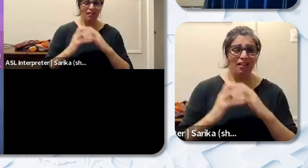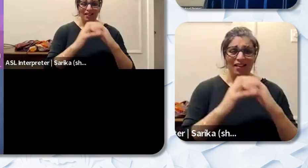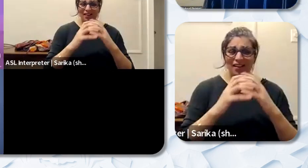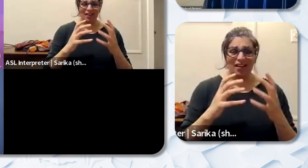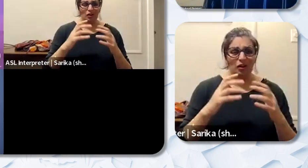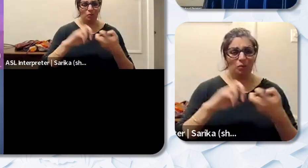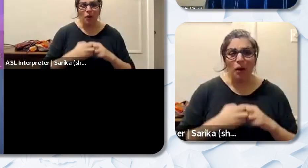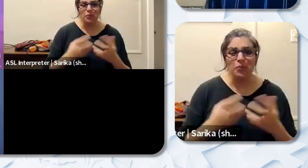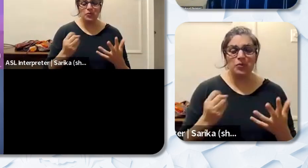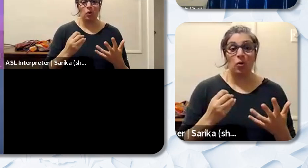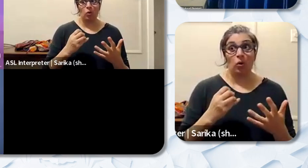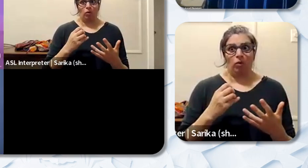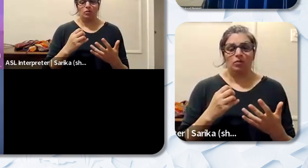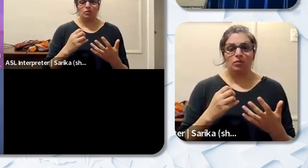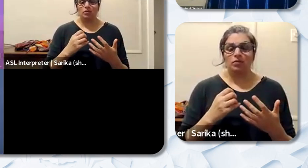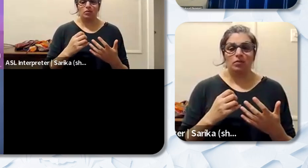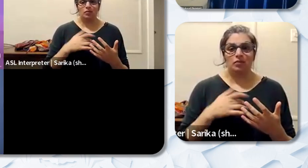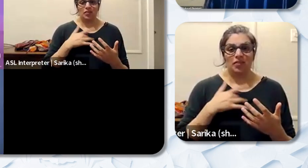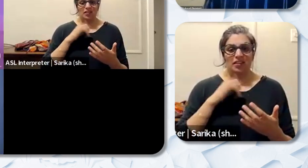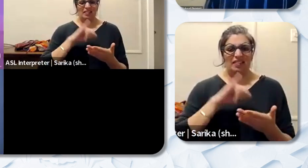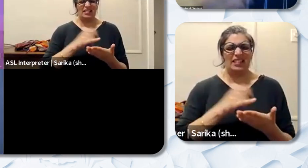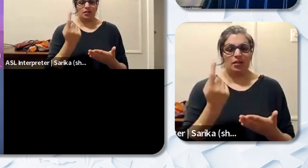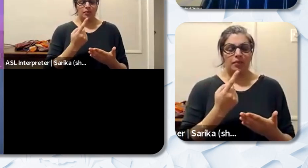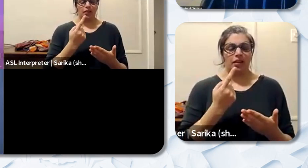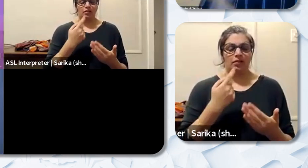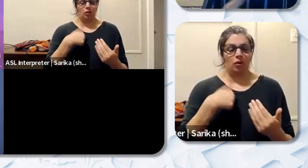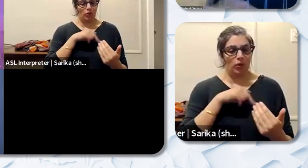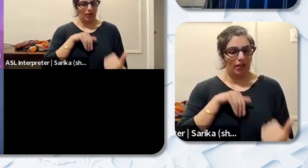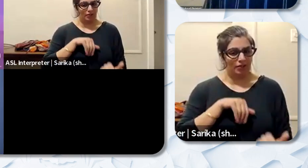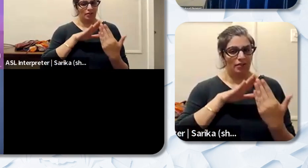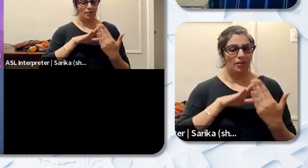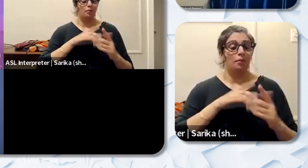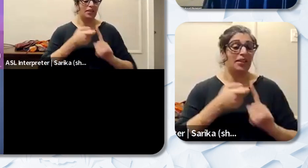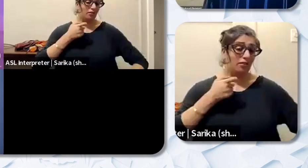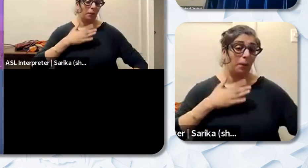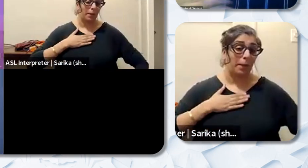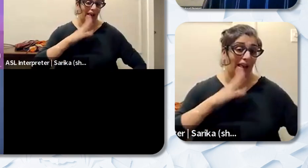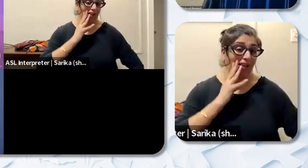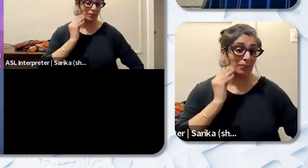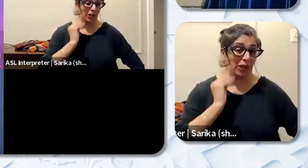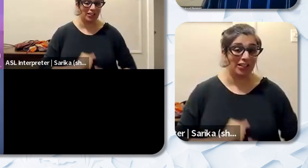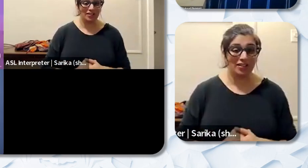think that that's something that can be addressed. Just from my experience in the districts that I've